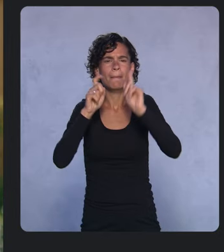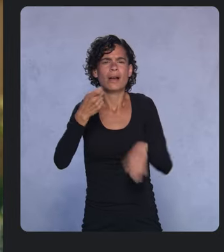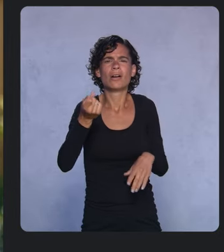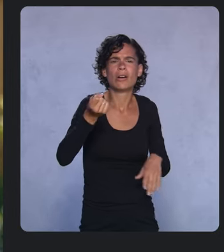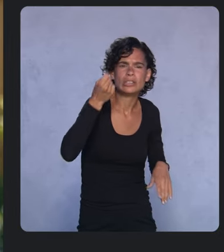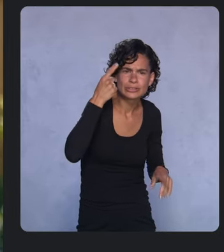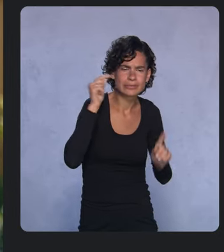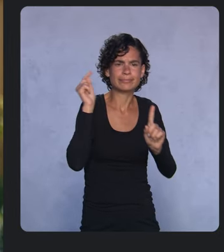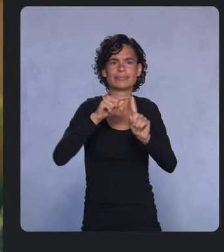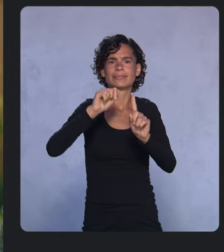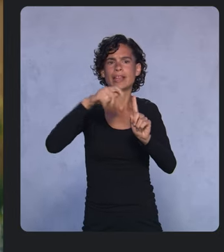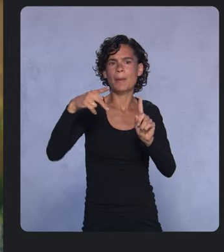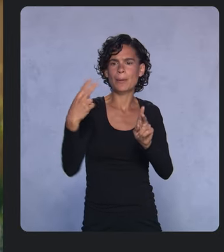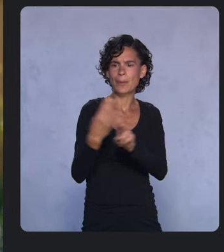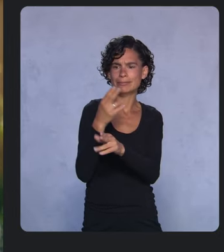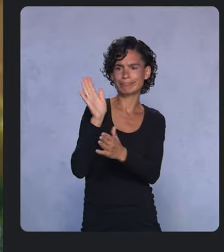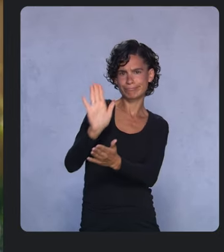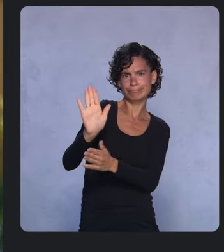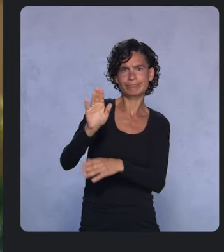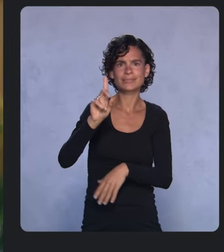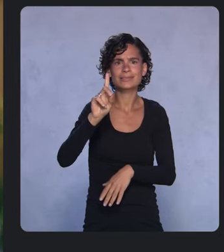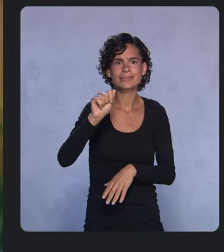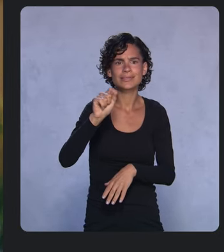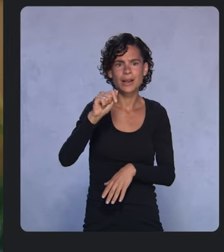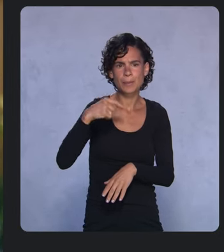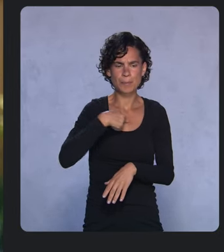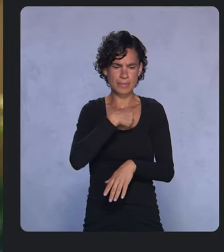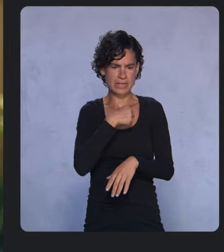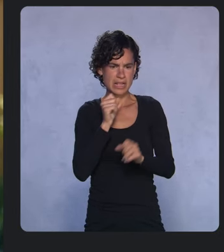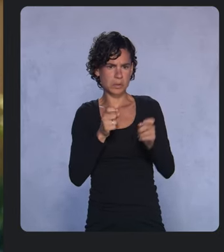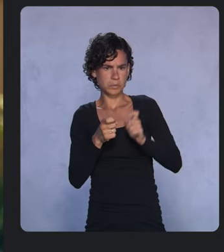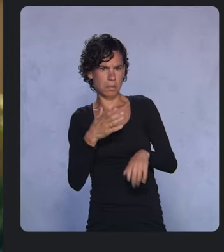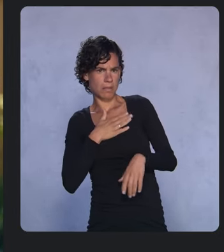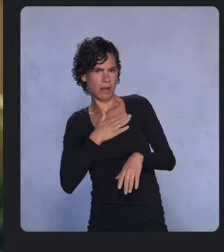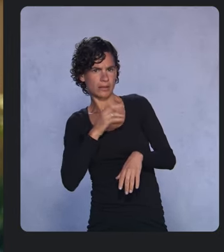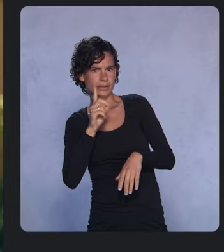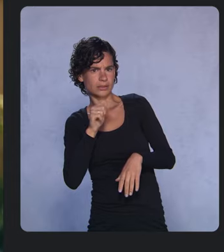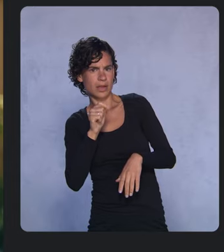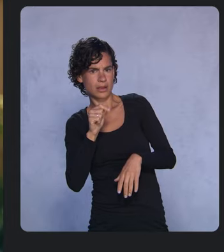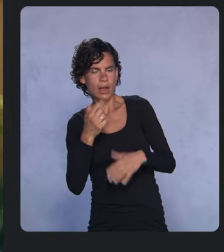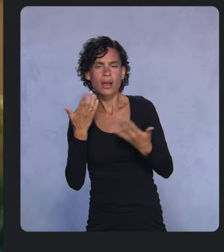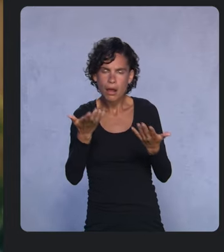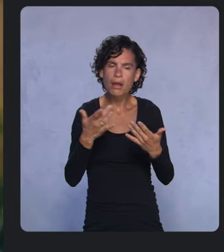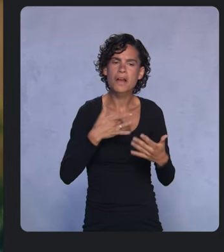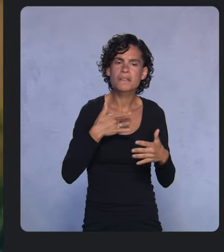have control over how their data is used, and are comfortable it’s necessary for tasks that they’ve initiated.